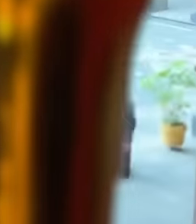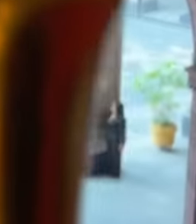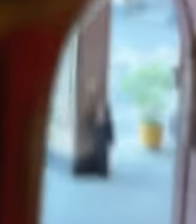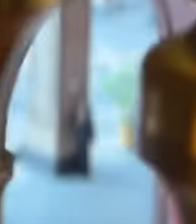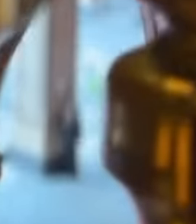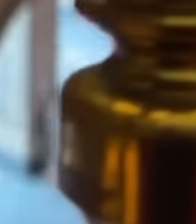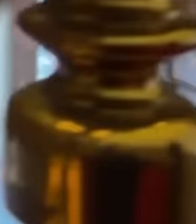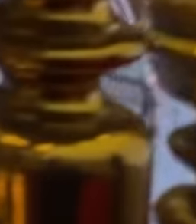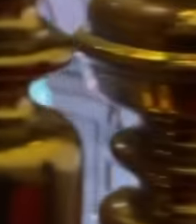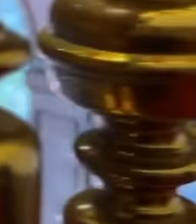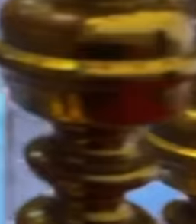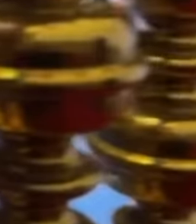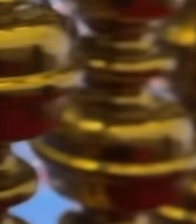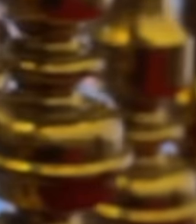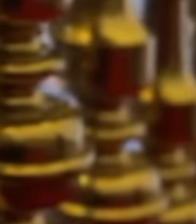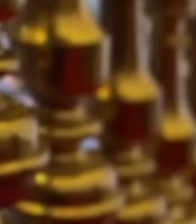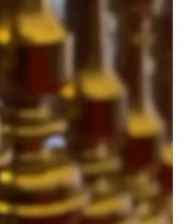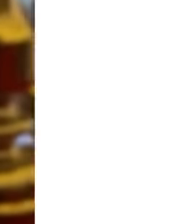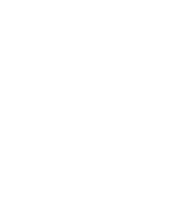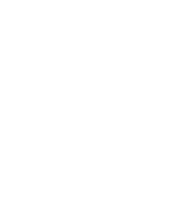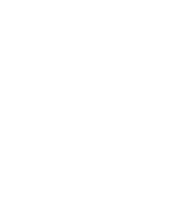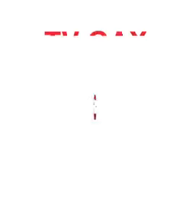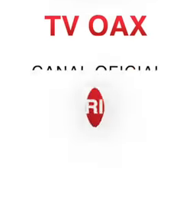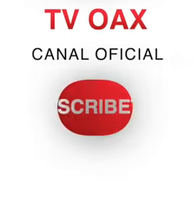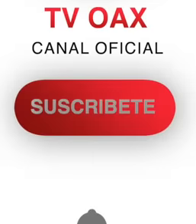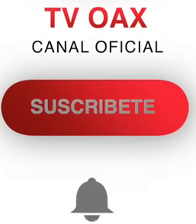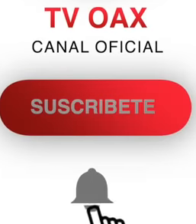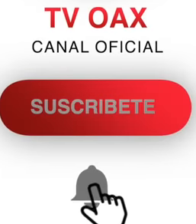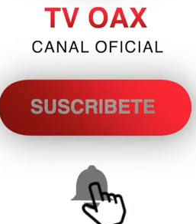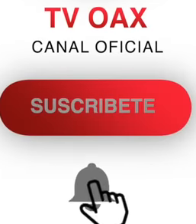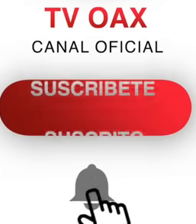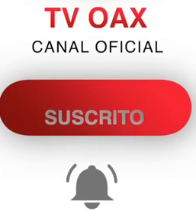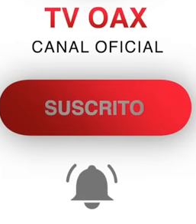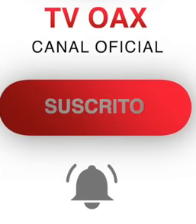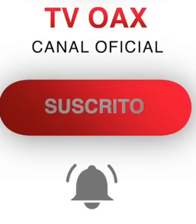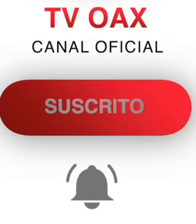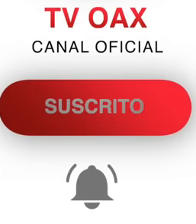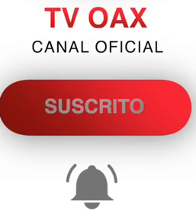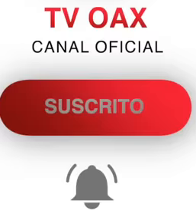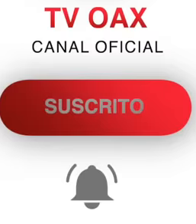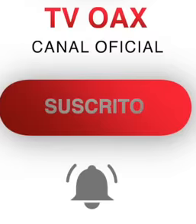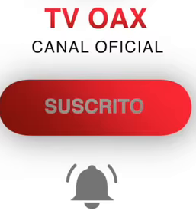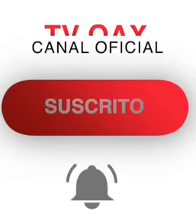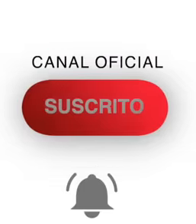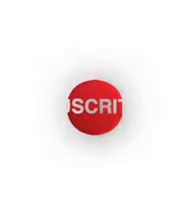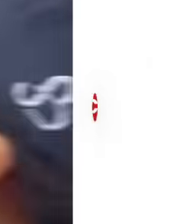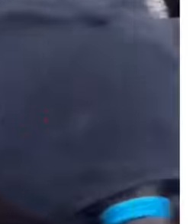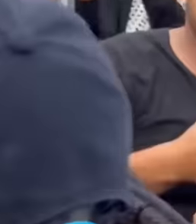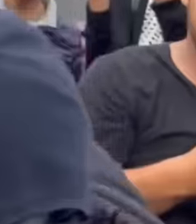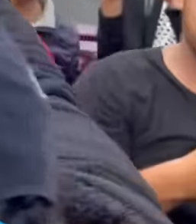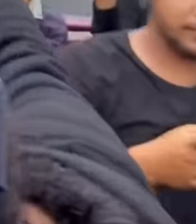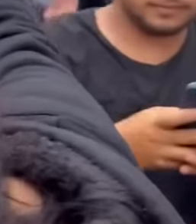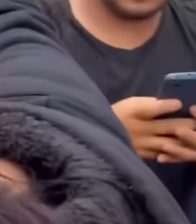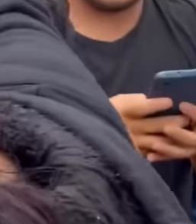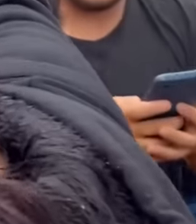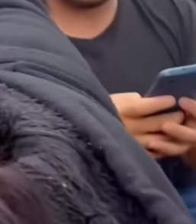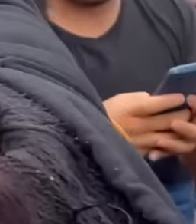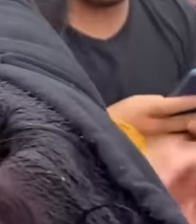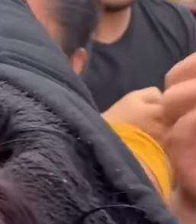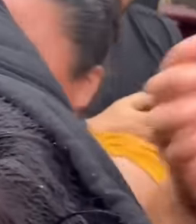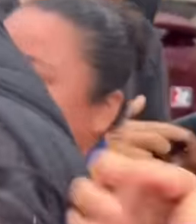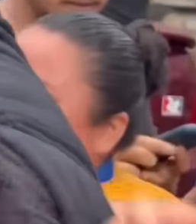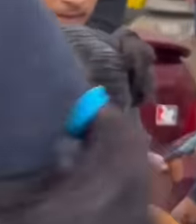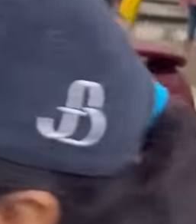adversity and as he himself has said repeatedly that you always have to